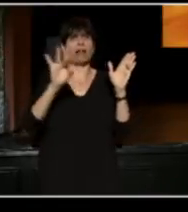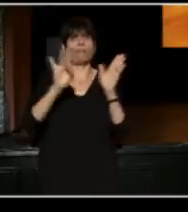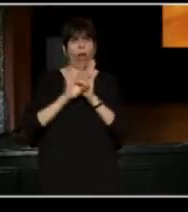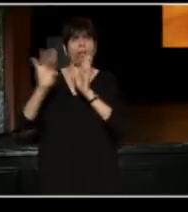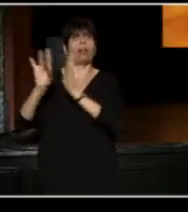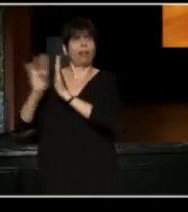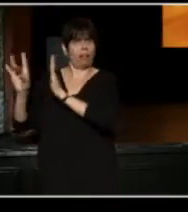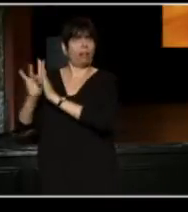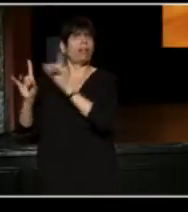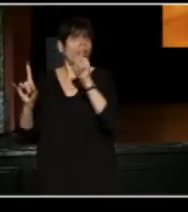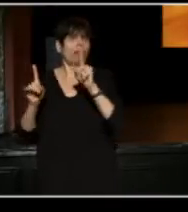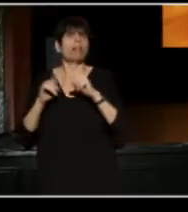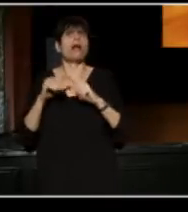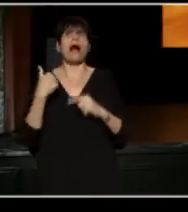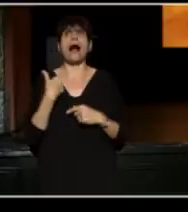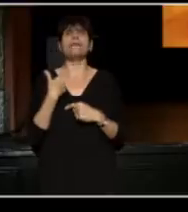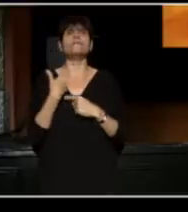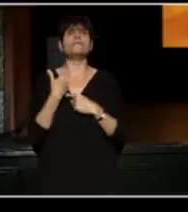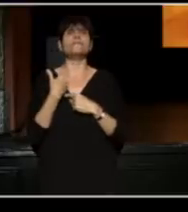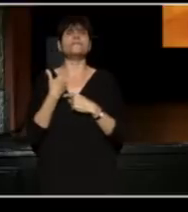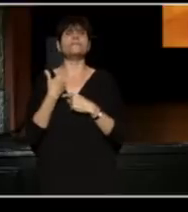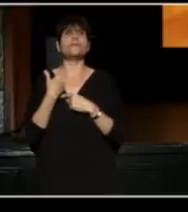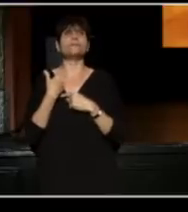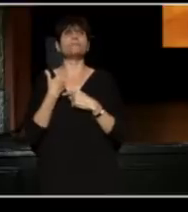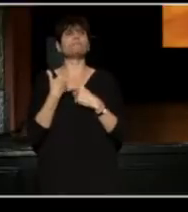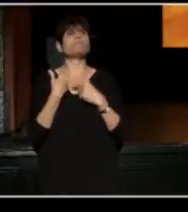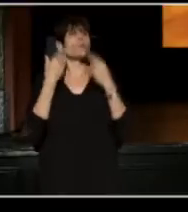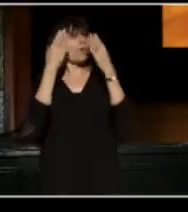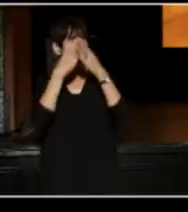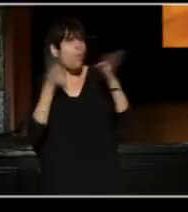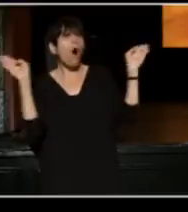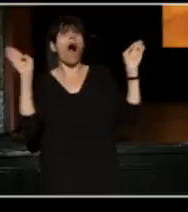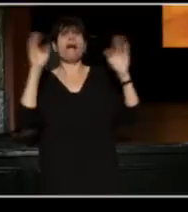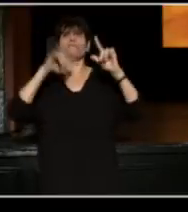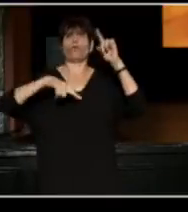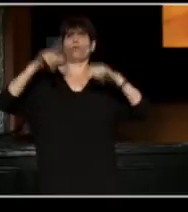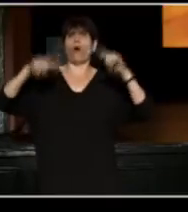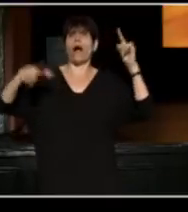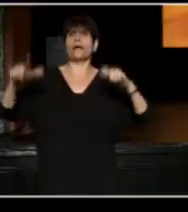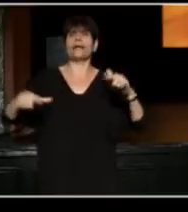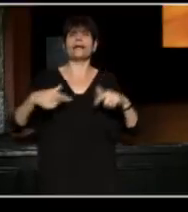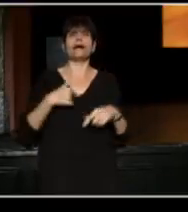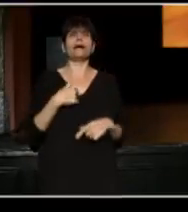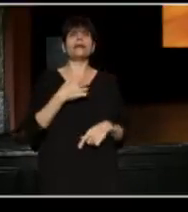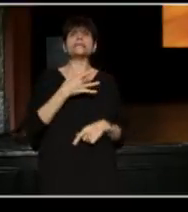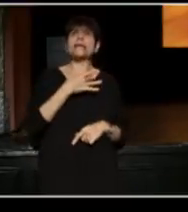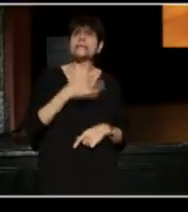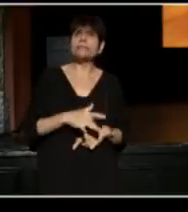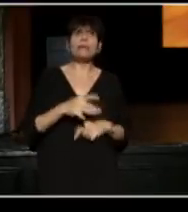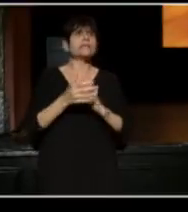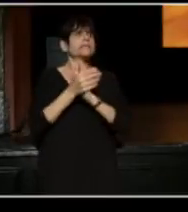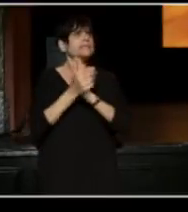We have a wide variety of sensibility, of talent, of taste.